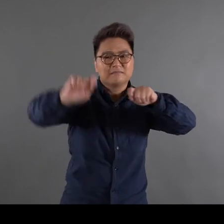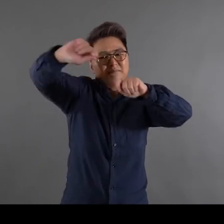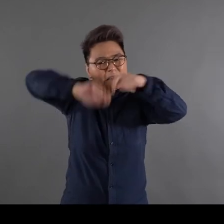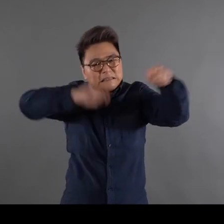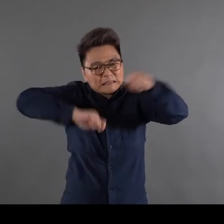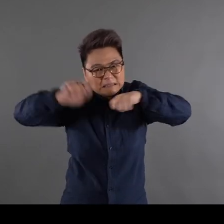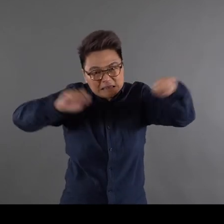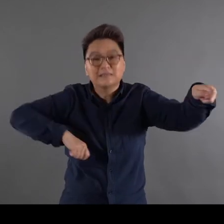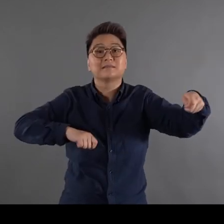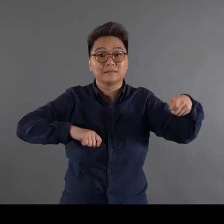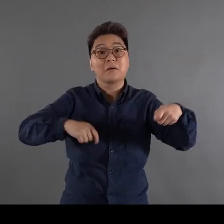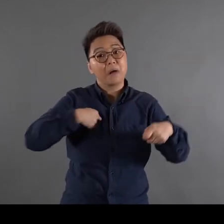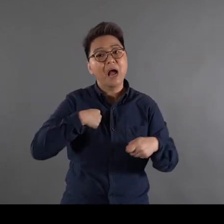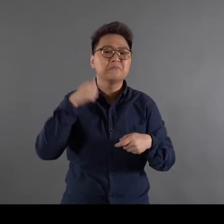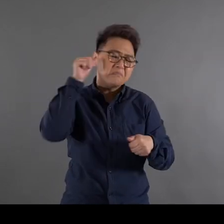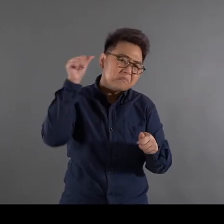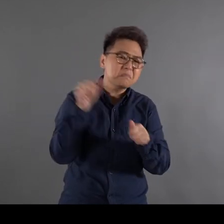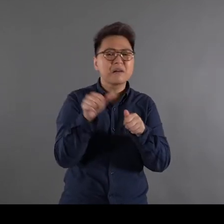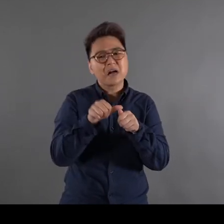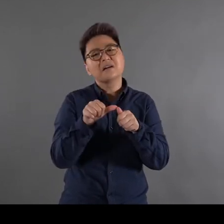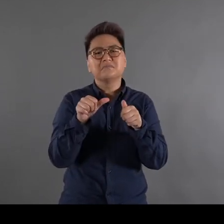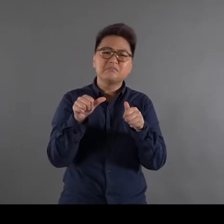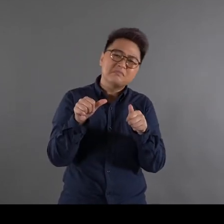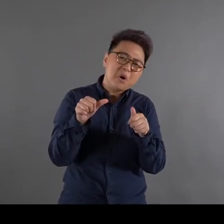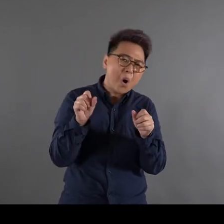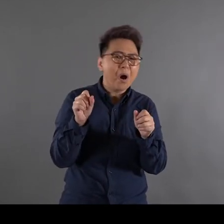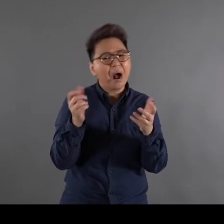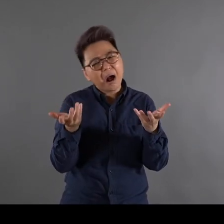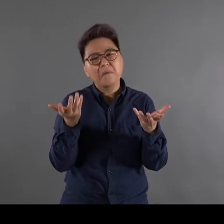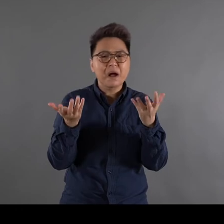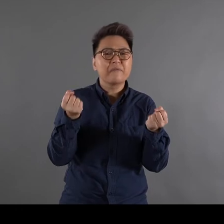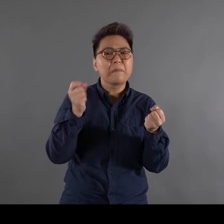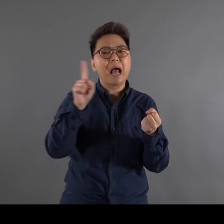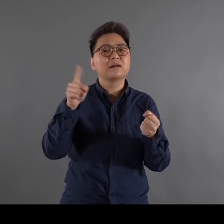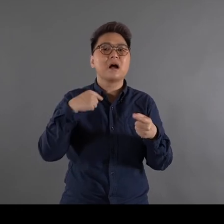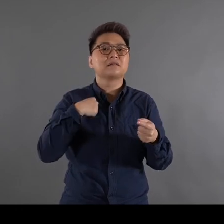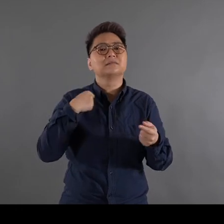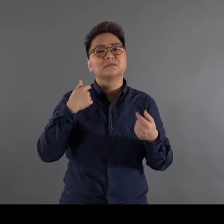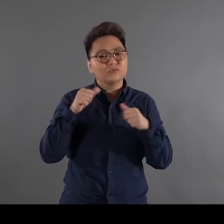I might have tried this, too but very soon I did it differently